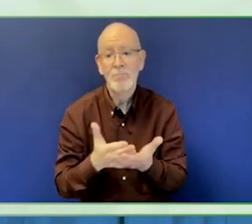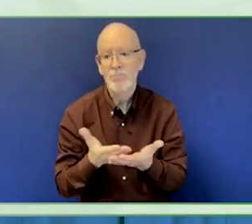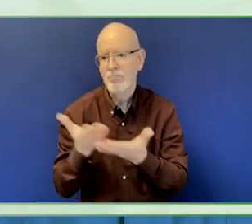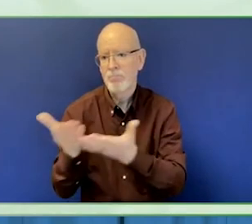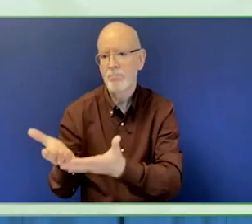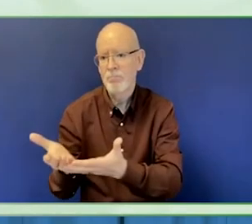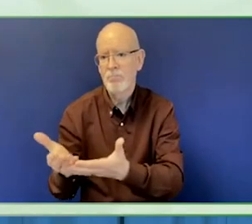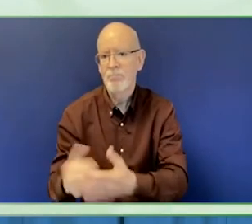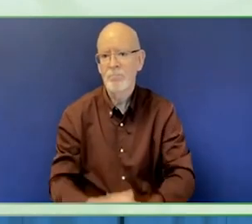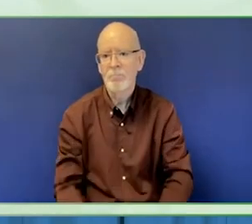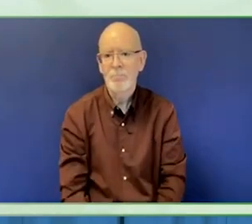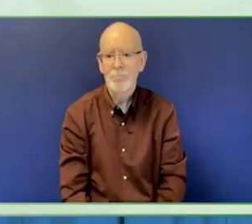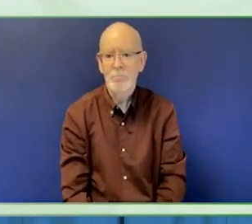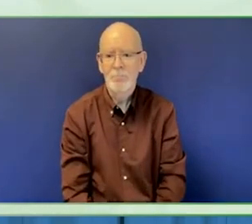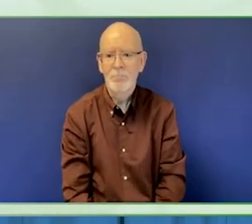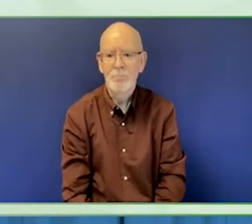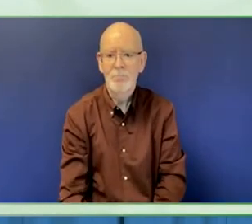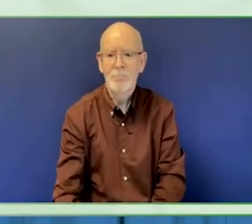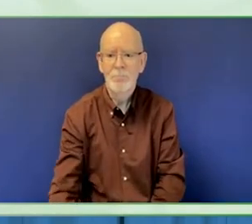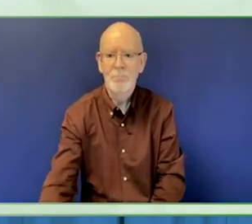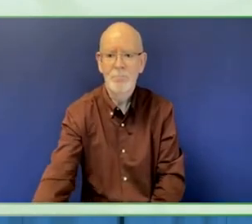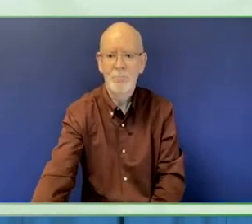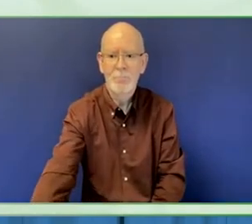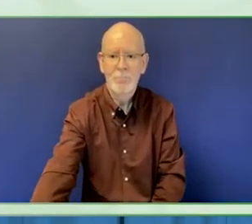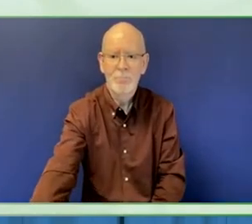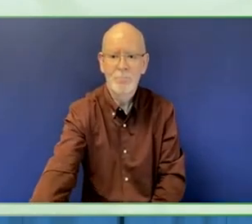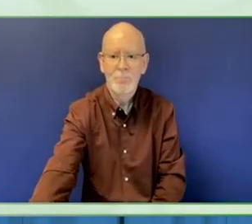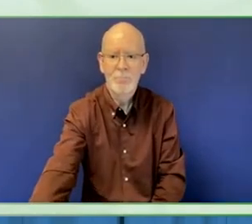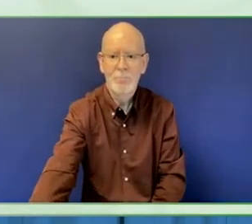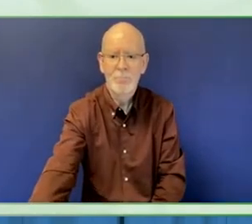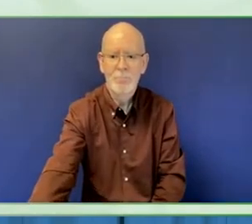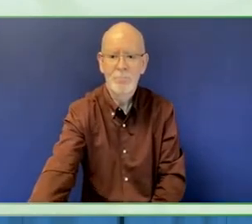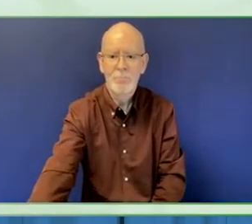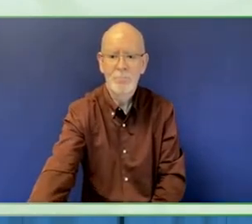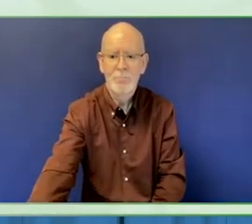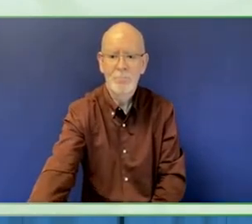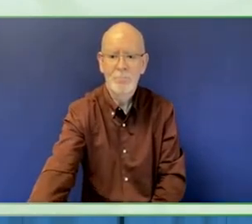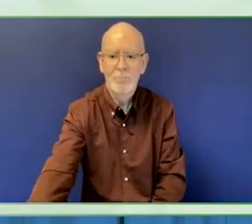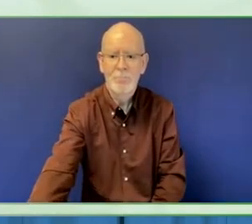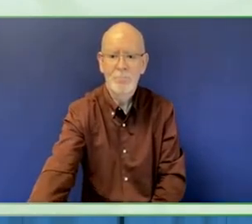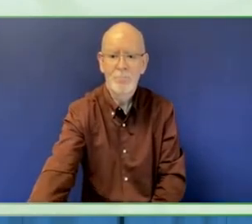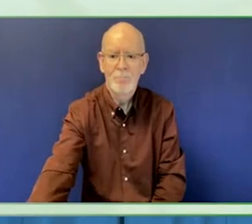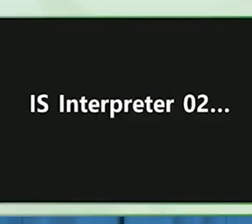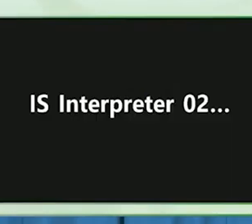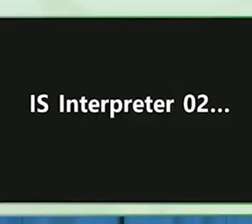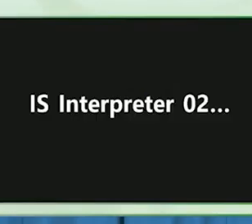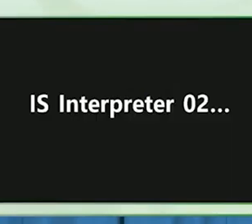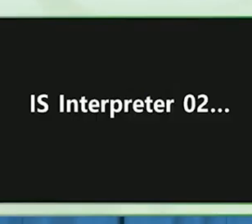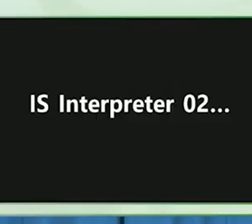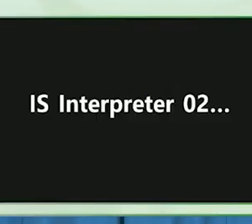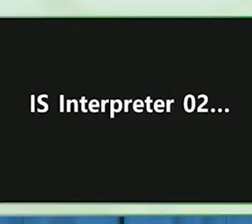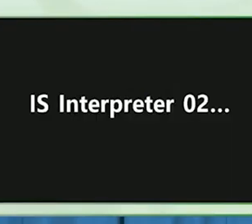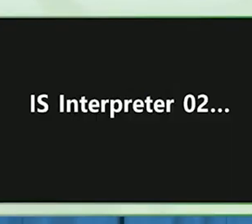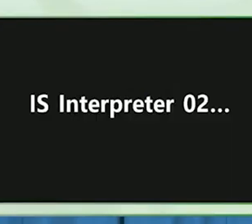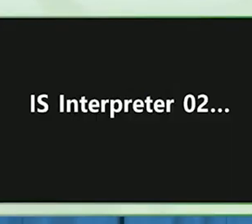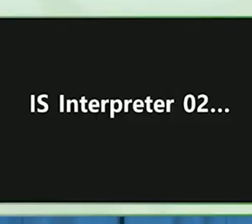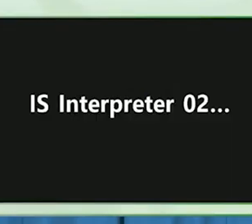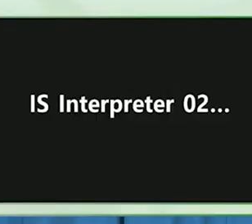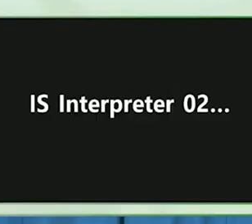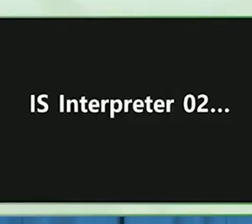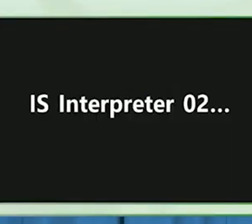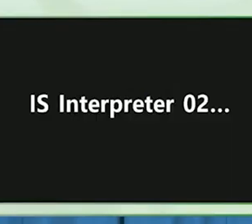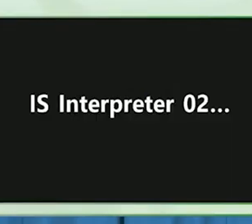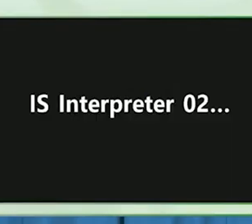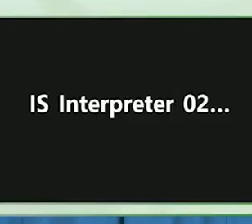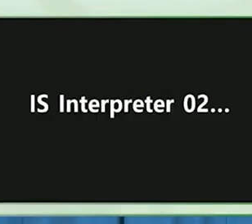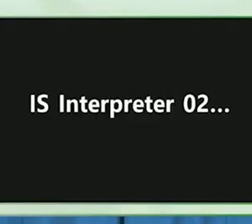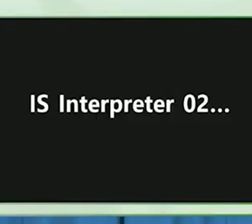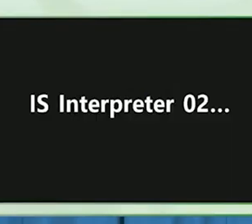disabilities know the best for them, to give some numbers, in the last